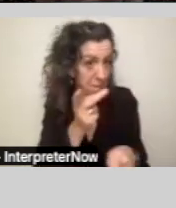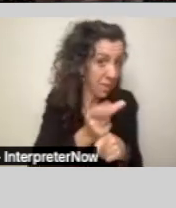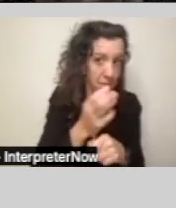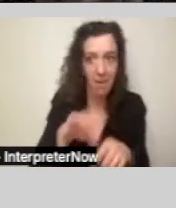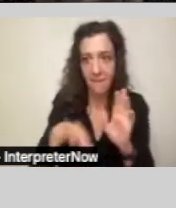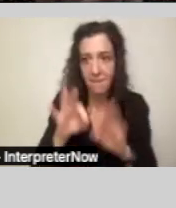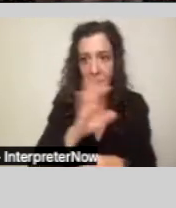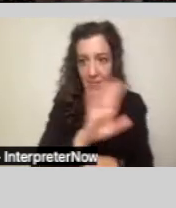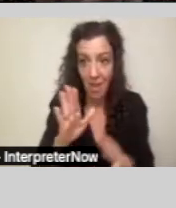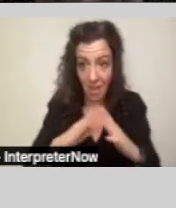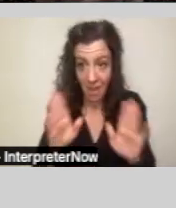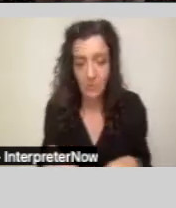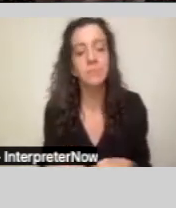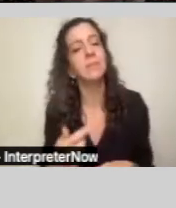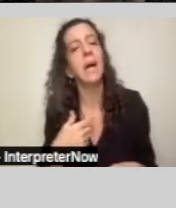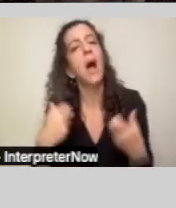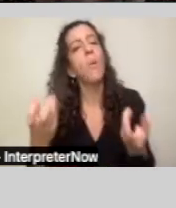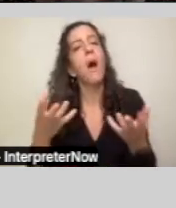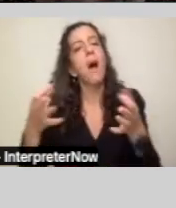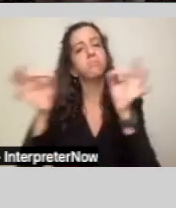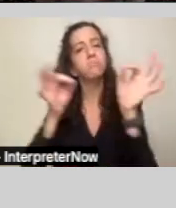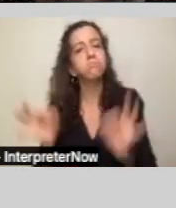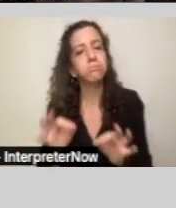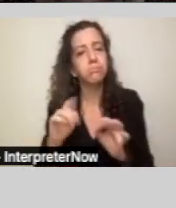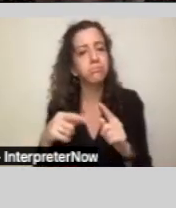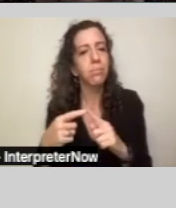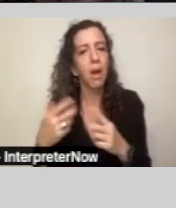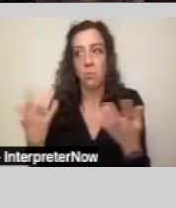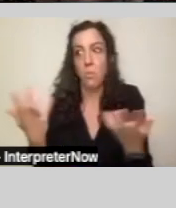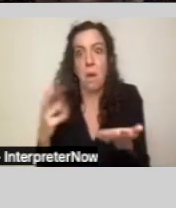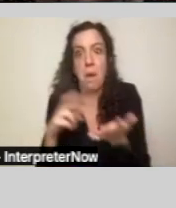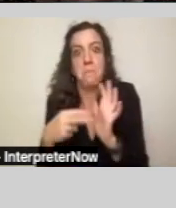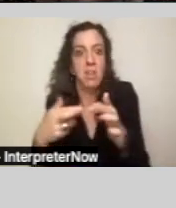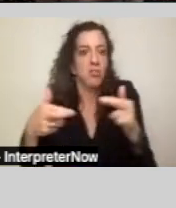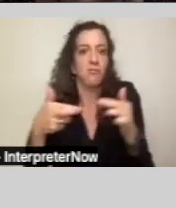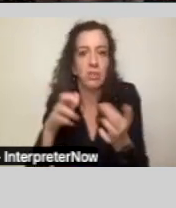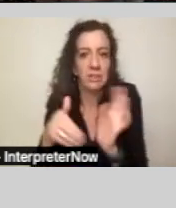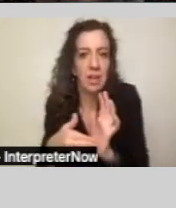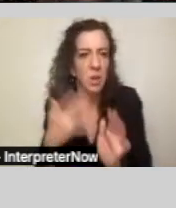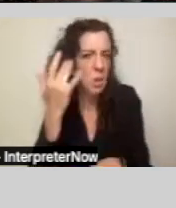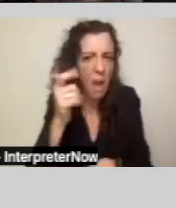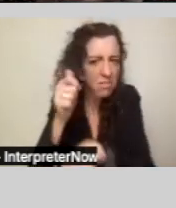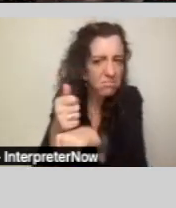all some context about what regional centers are, why they exist, and the scope of their